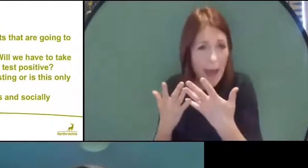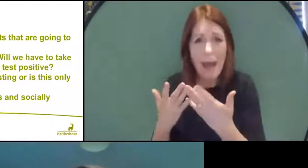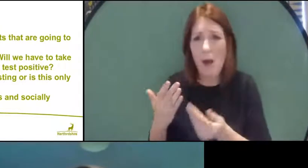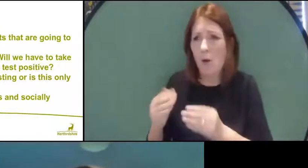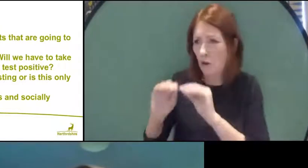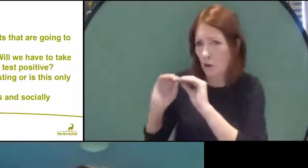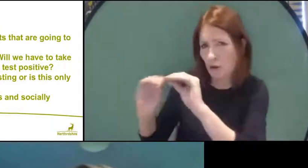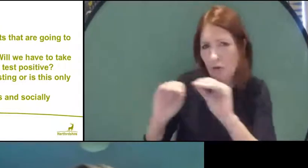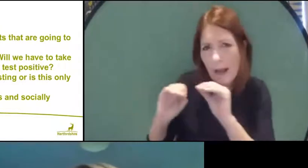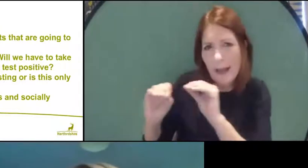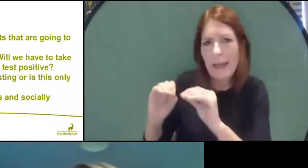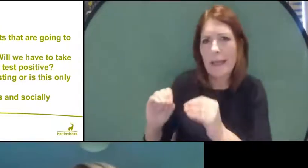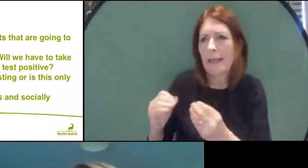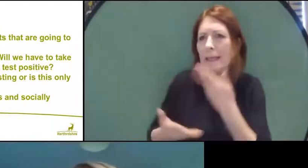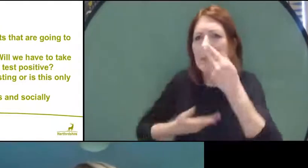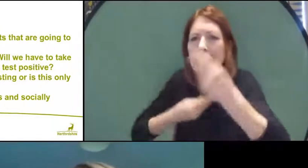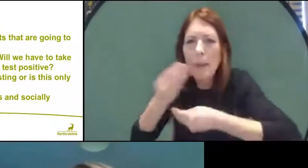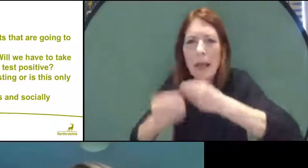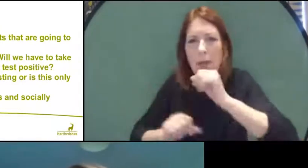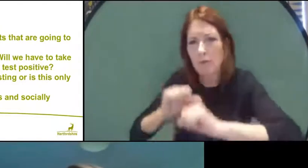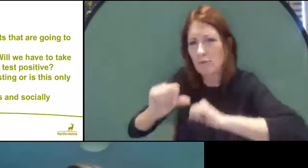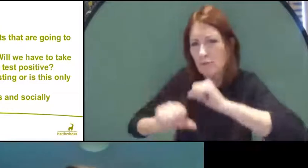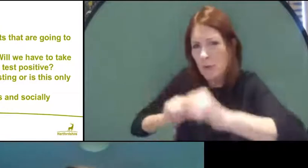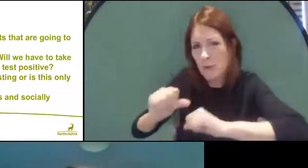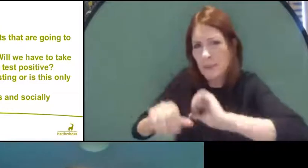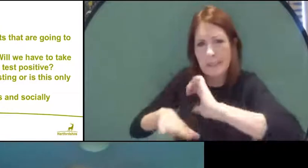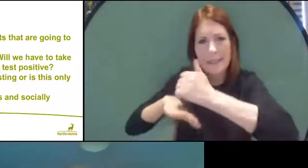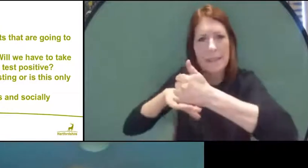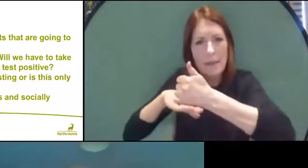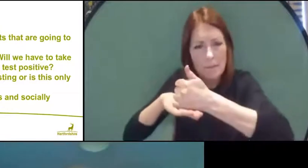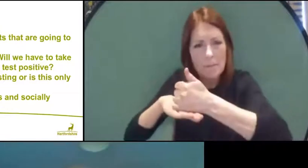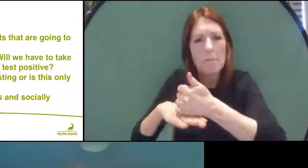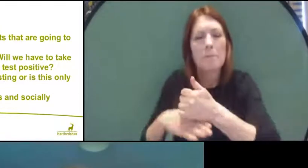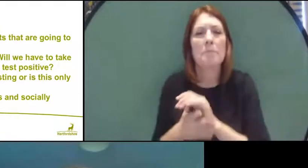what kind of process they've put in place, so that you take the test.